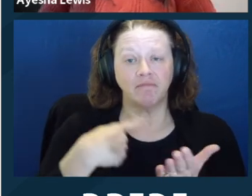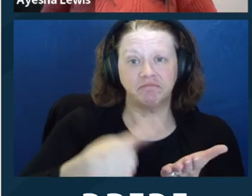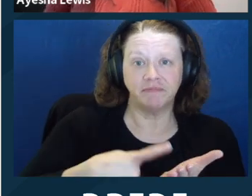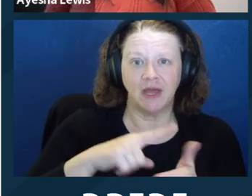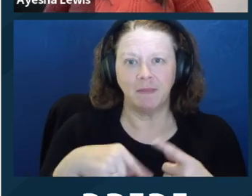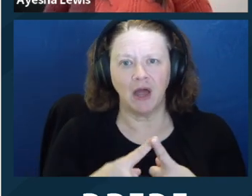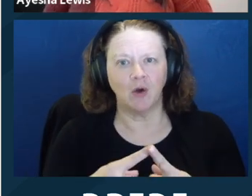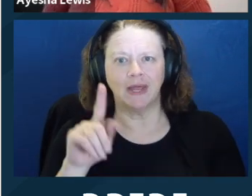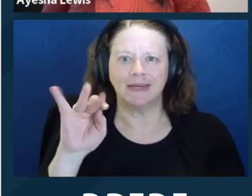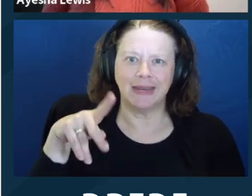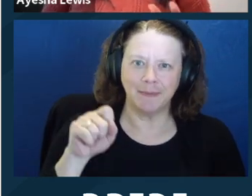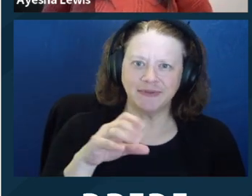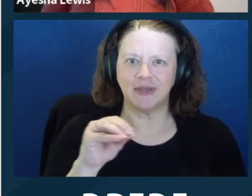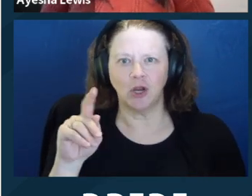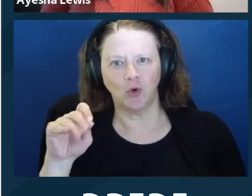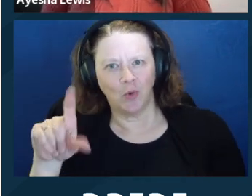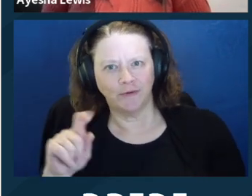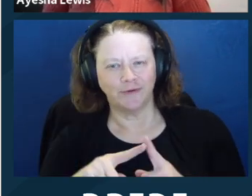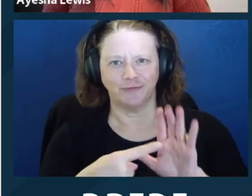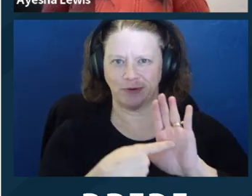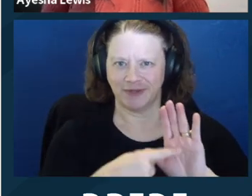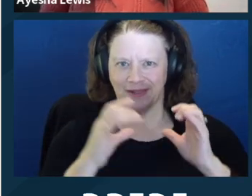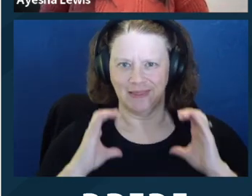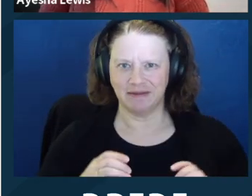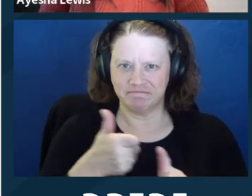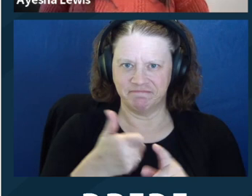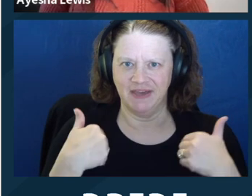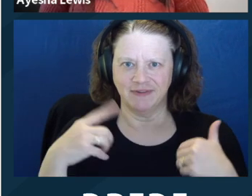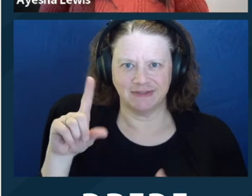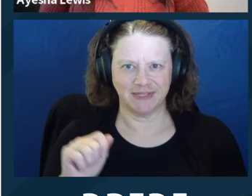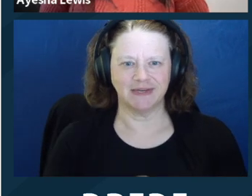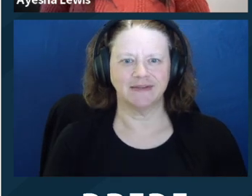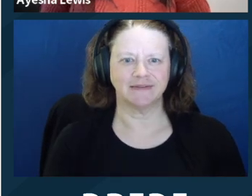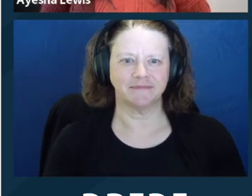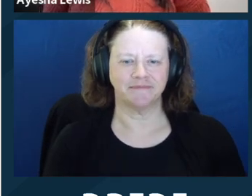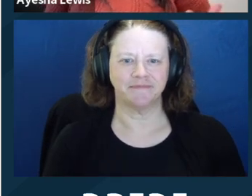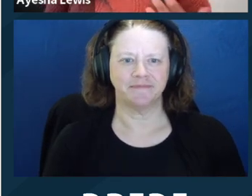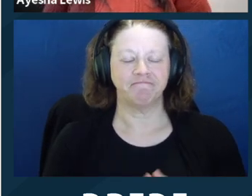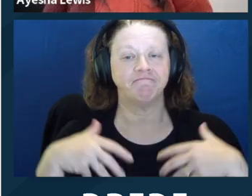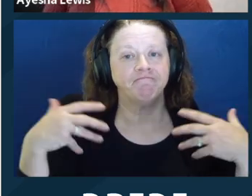So the first tip and tool that we have is readily accessible lawyering. And as you can